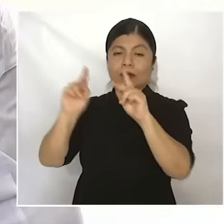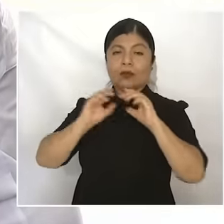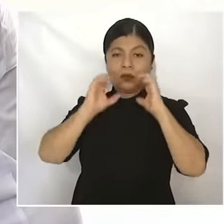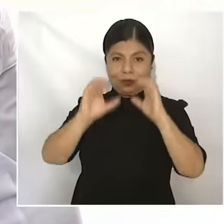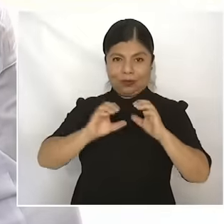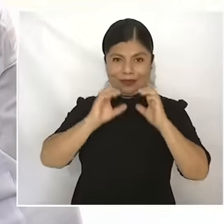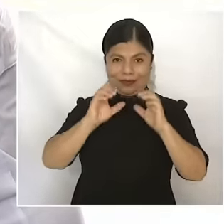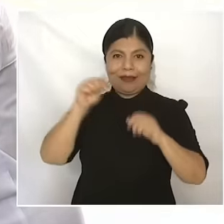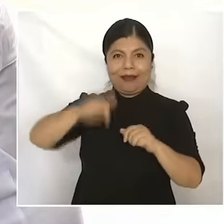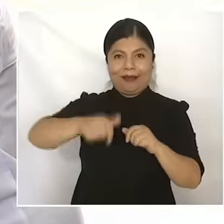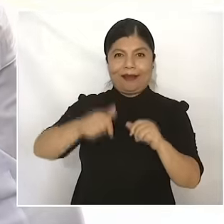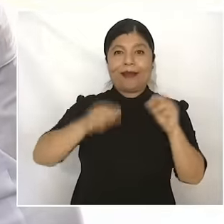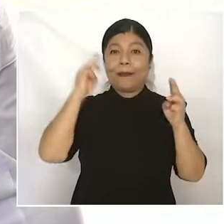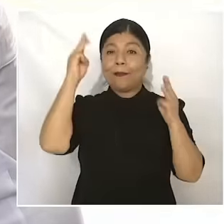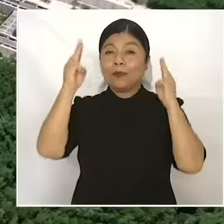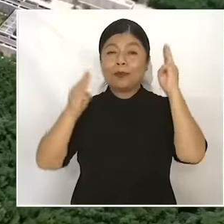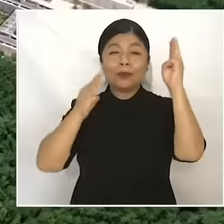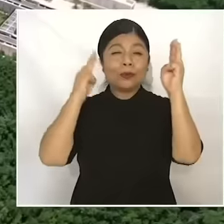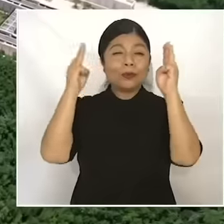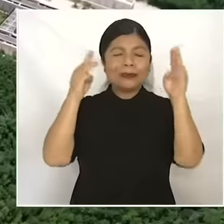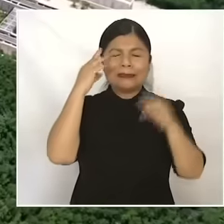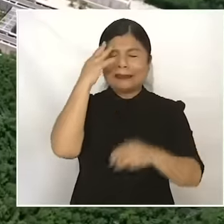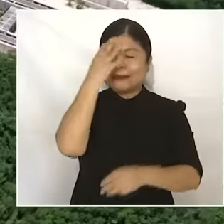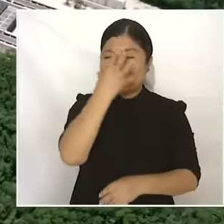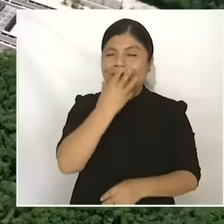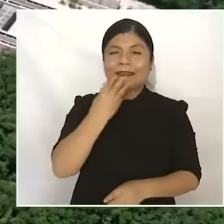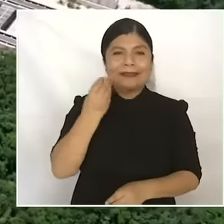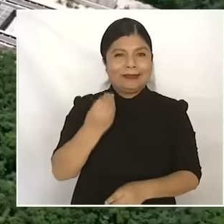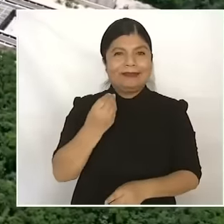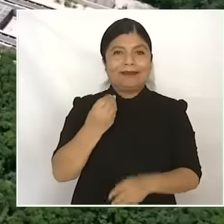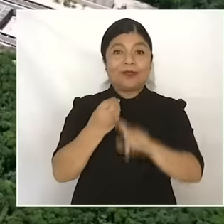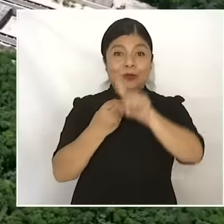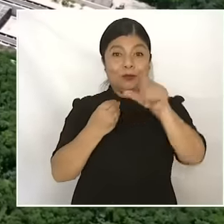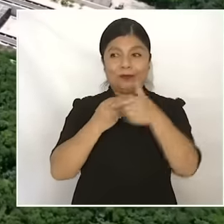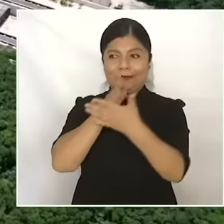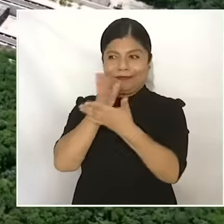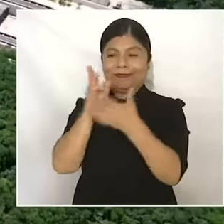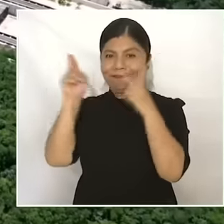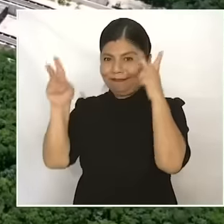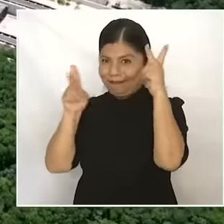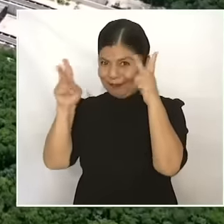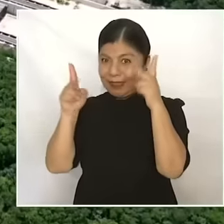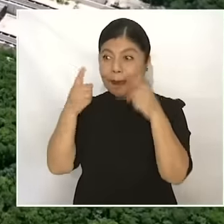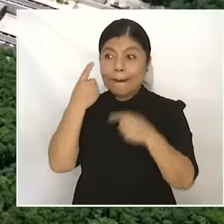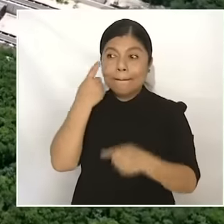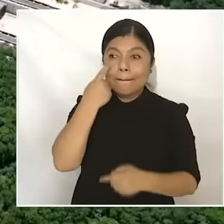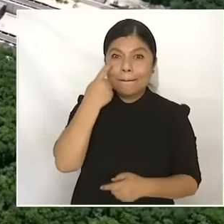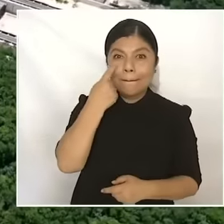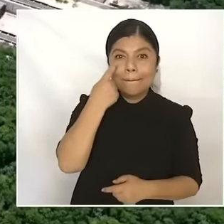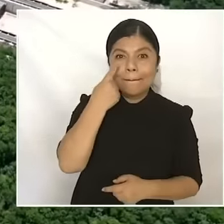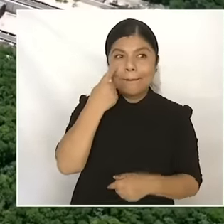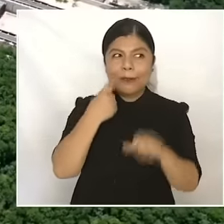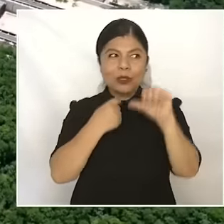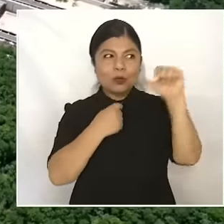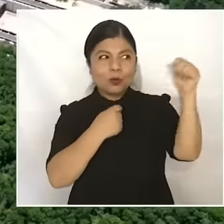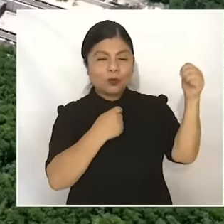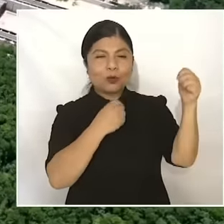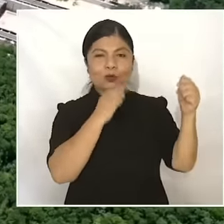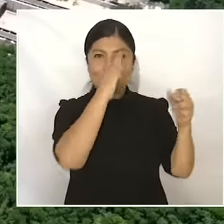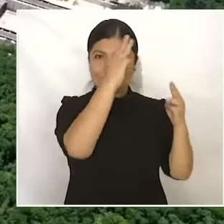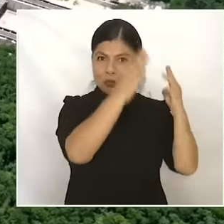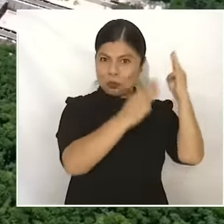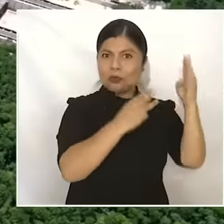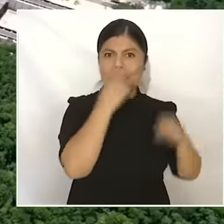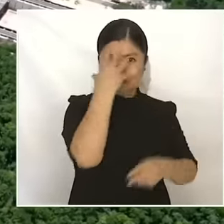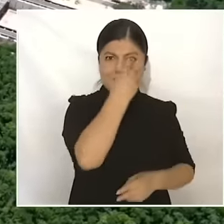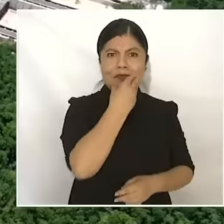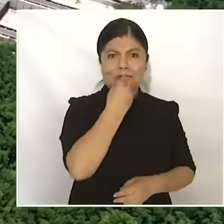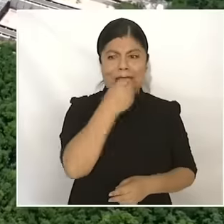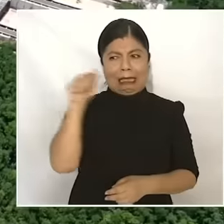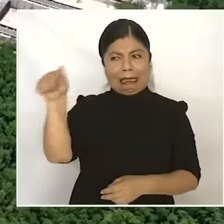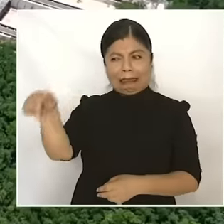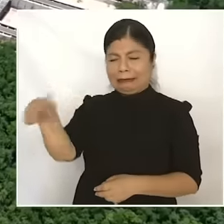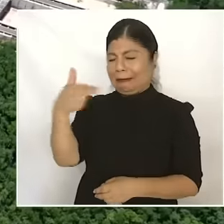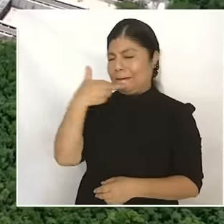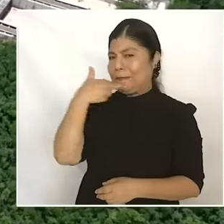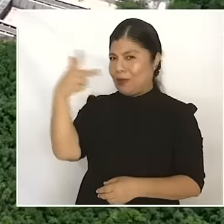to see how beautiful this is one of the best museums in Mexico and in the world the museum of the